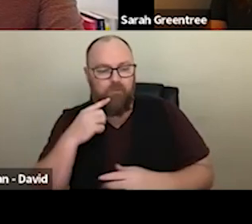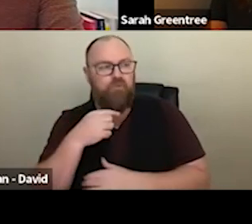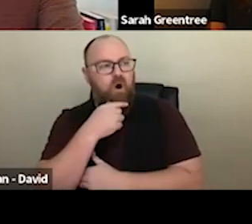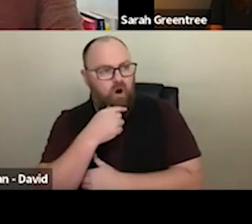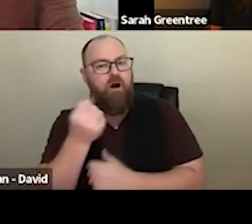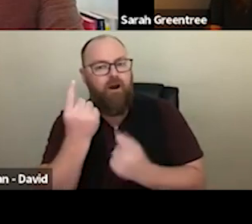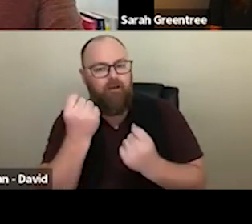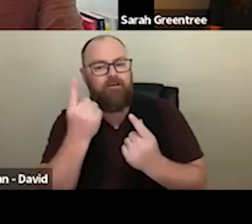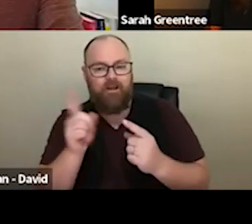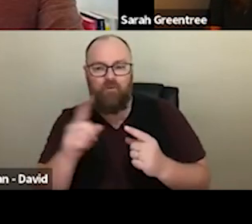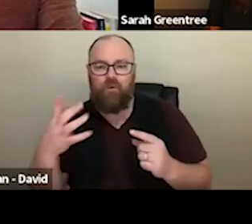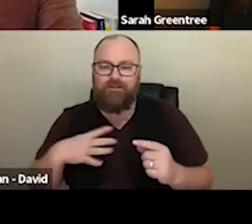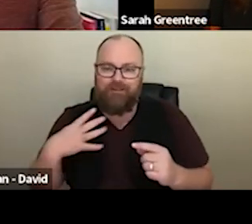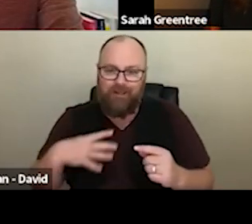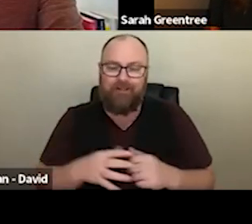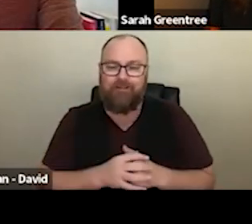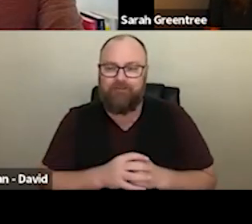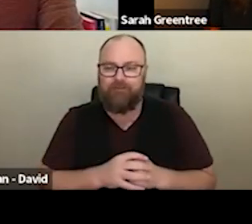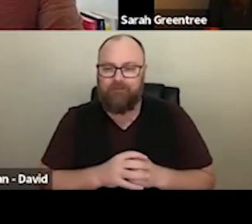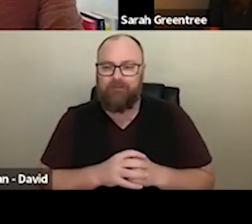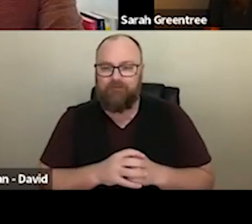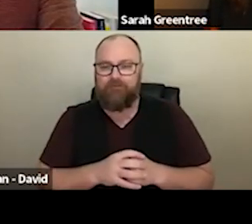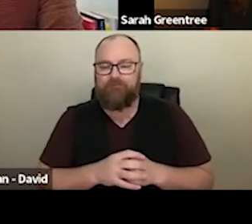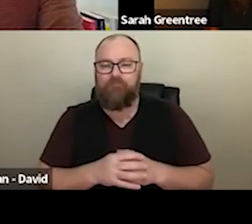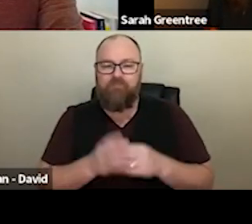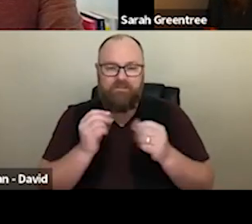understand some of the sort of the nuances and complexities of of making the funding